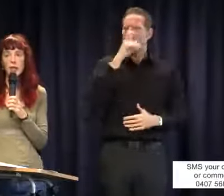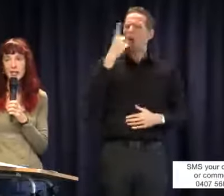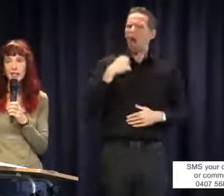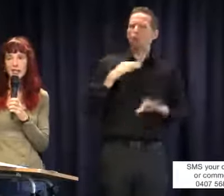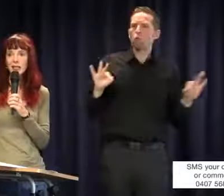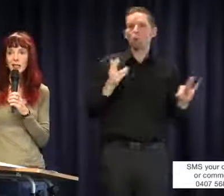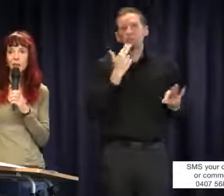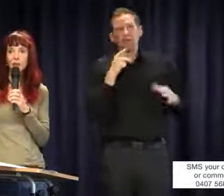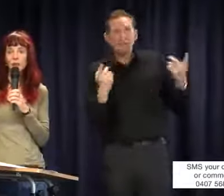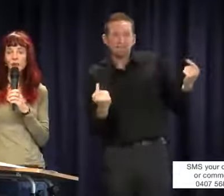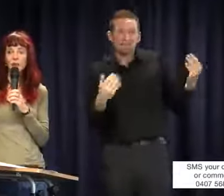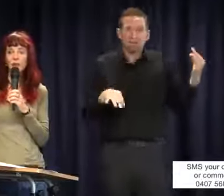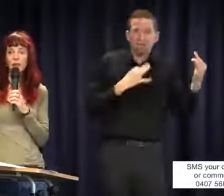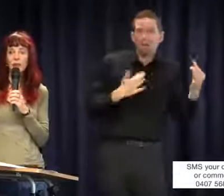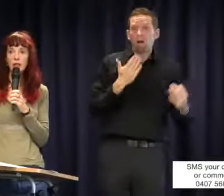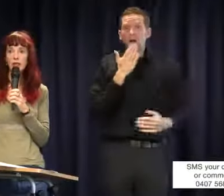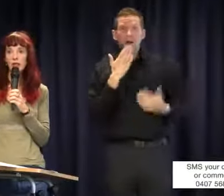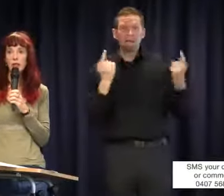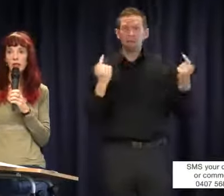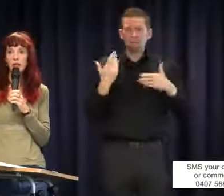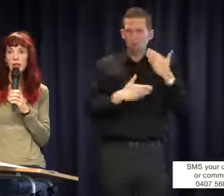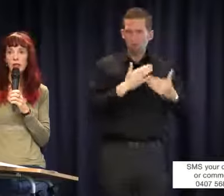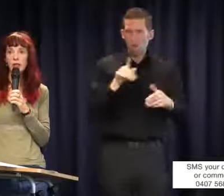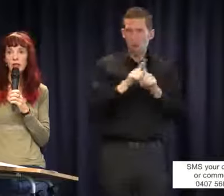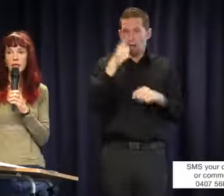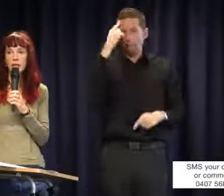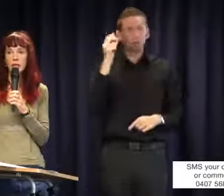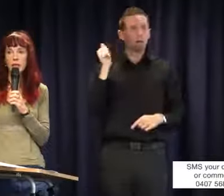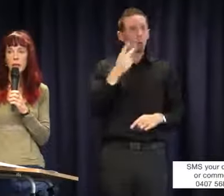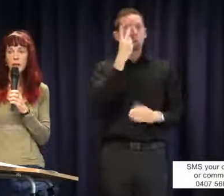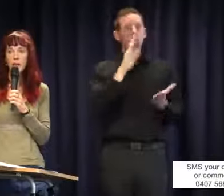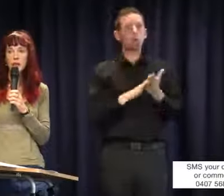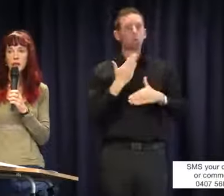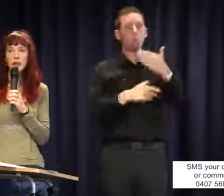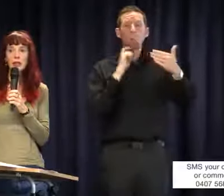it is easy and simple and all of a sudden in two months life will be easy, but clearly